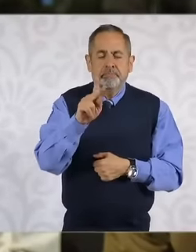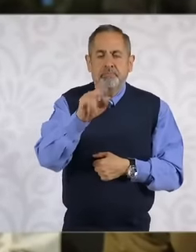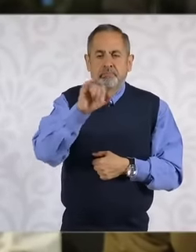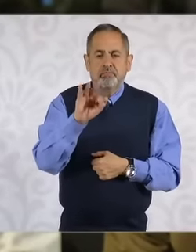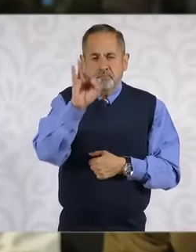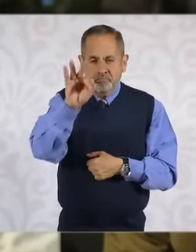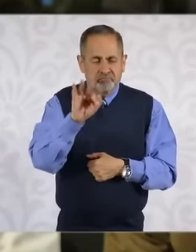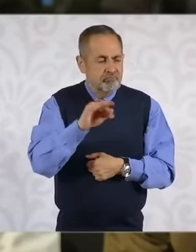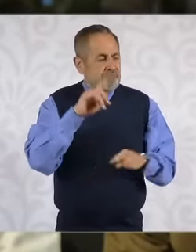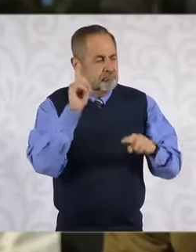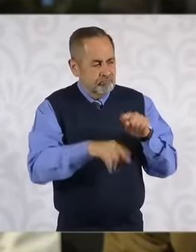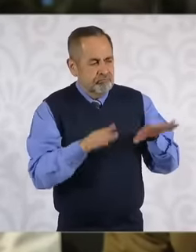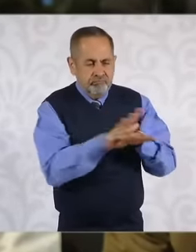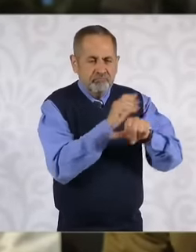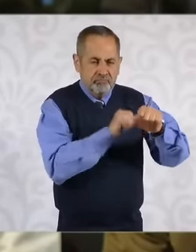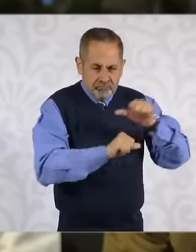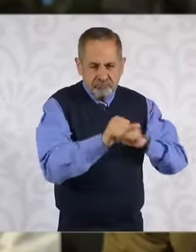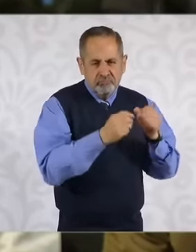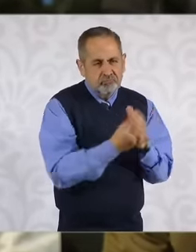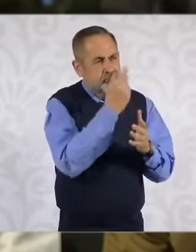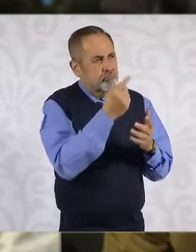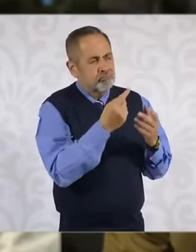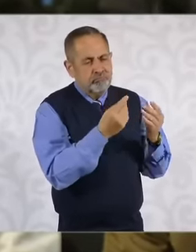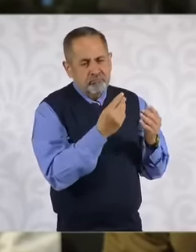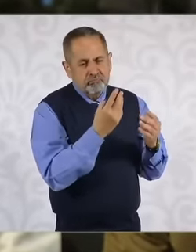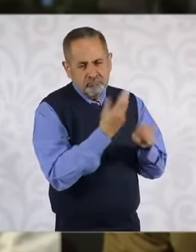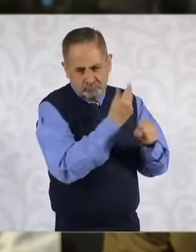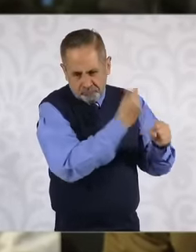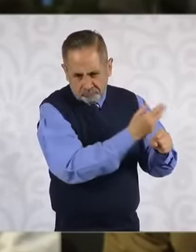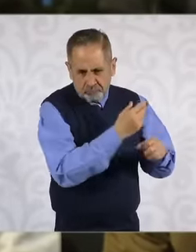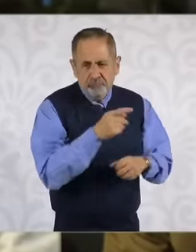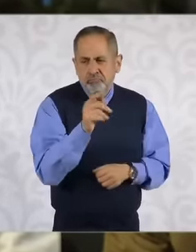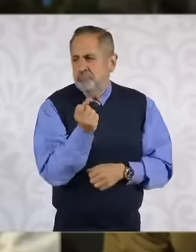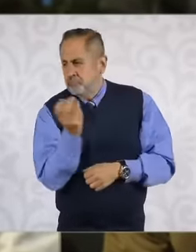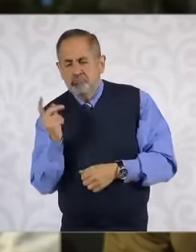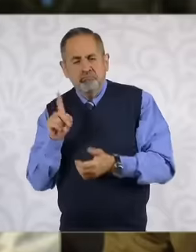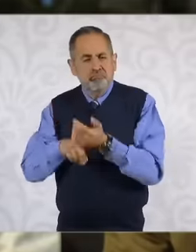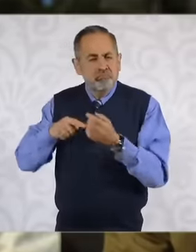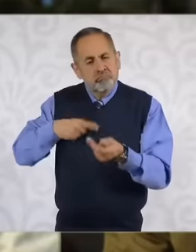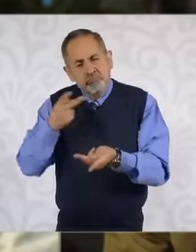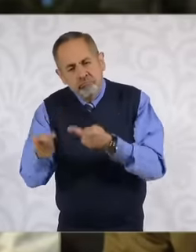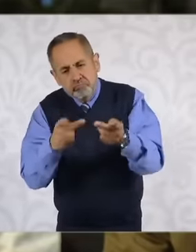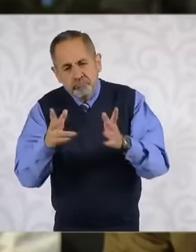a little deeper in saying that in fact, this reform was clearly necessary and